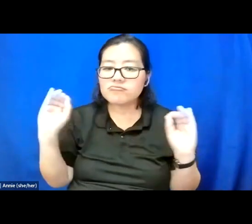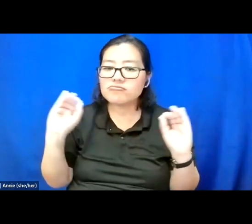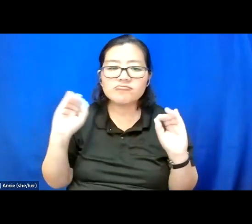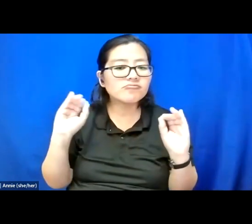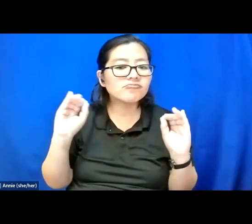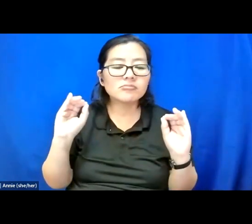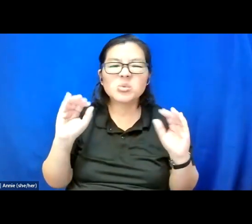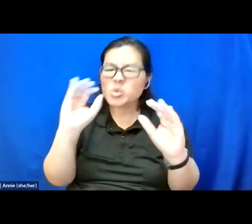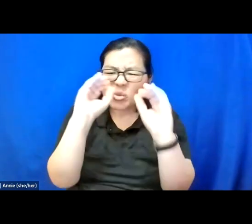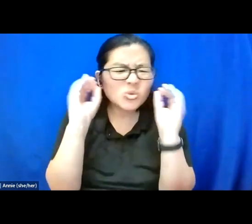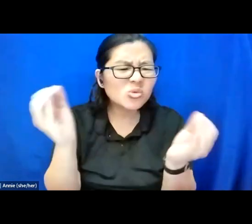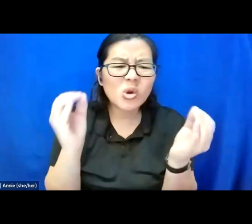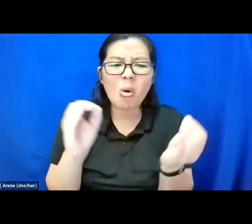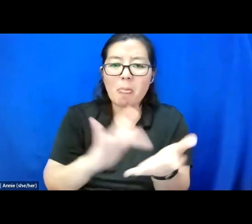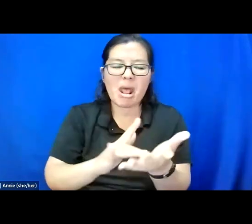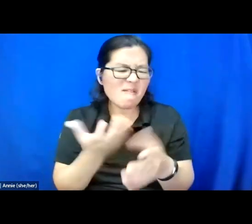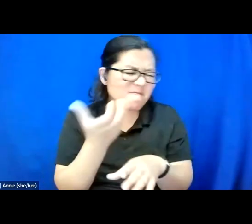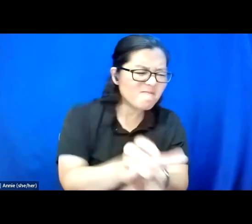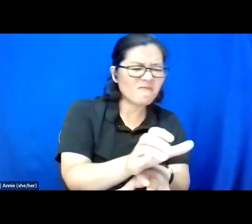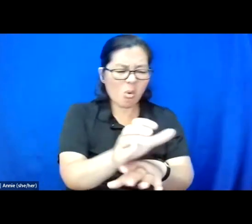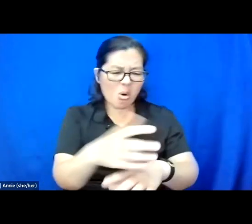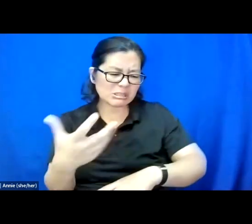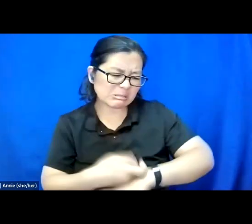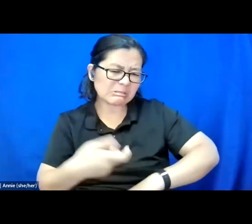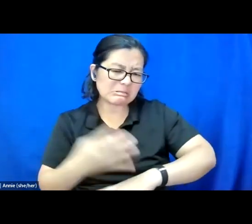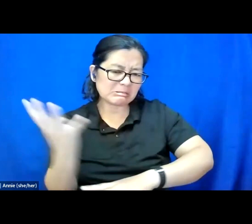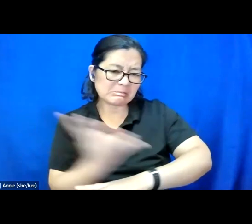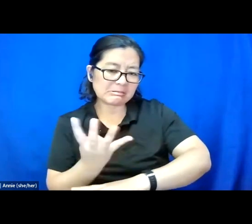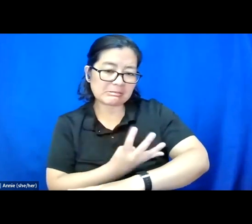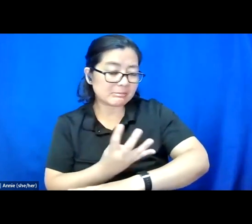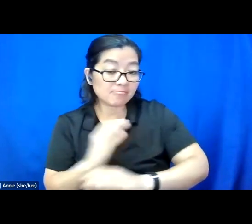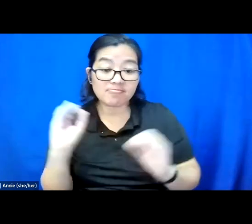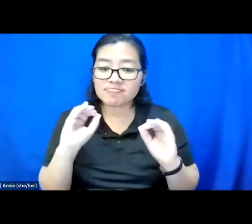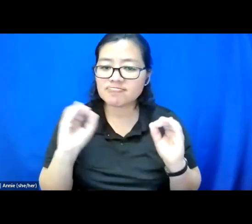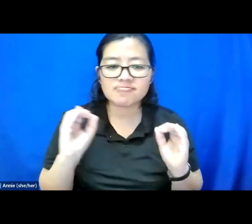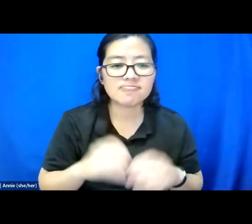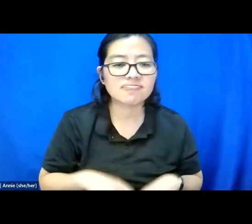There were no meds that were forced into her IV and she was not cohorced